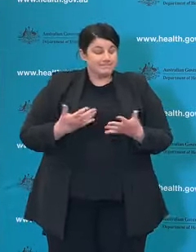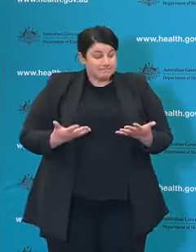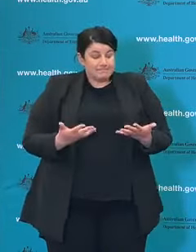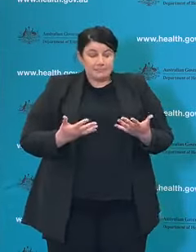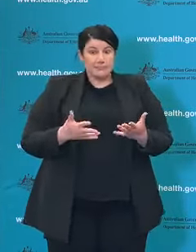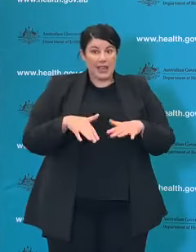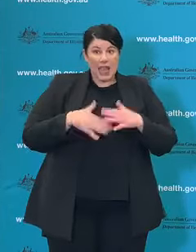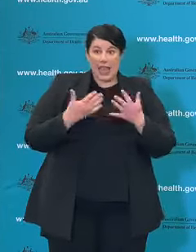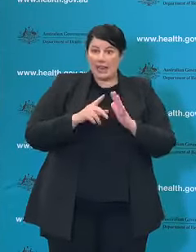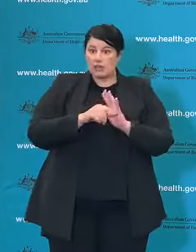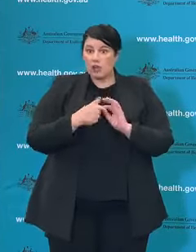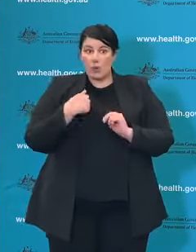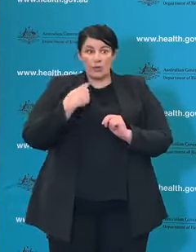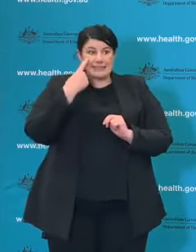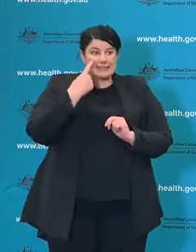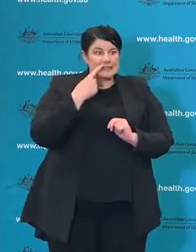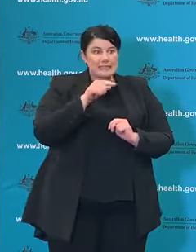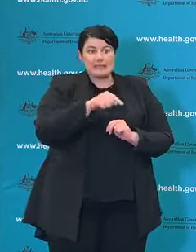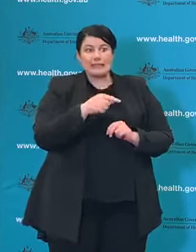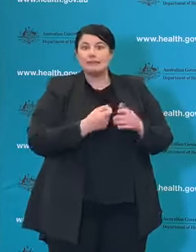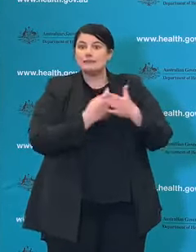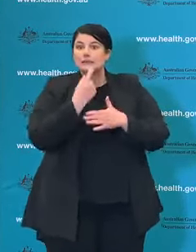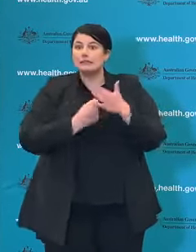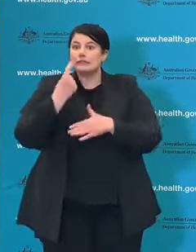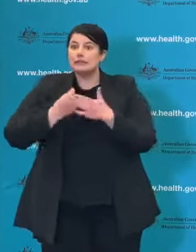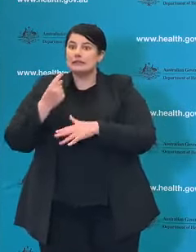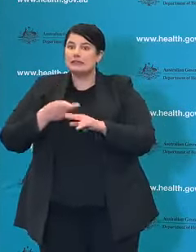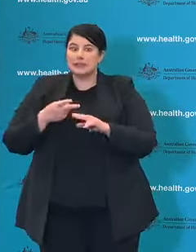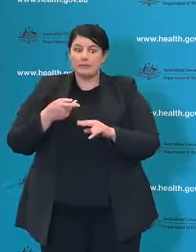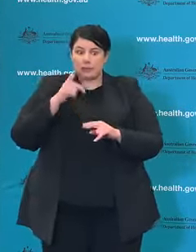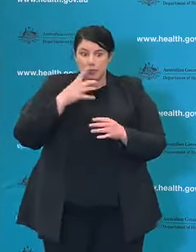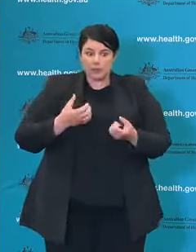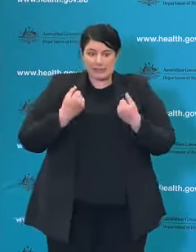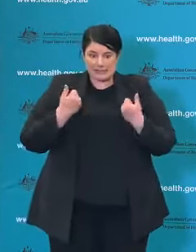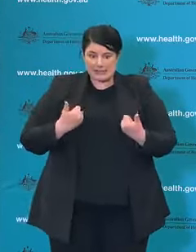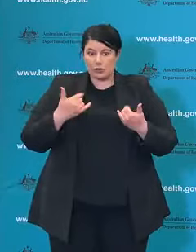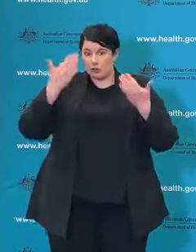existing outbreak, they create concern because there must